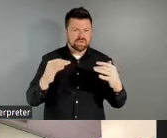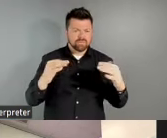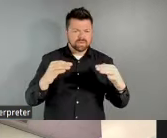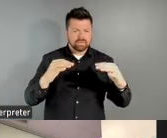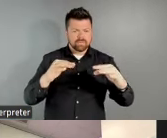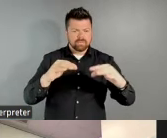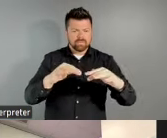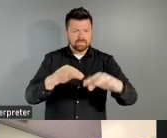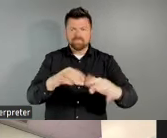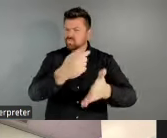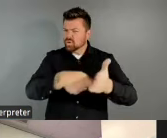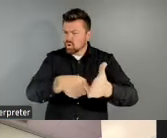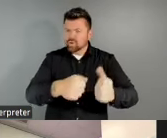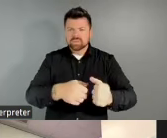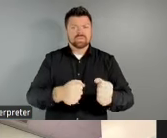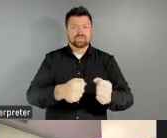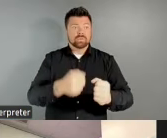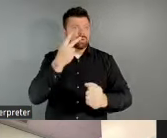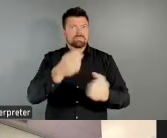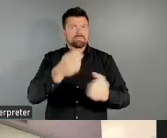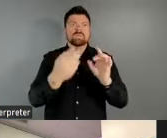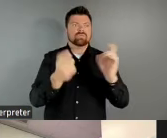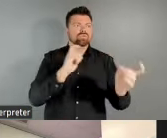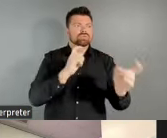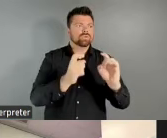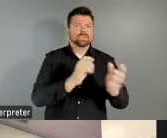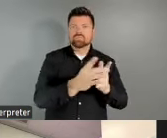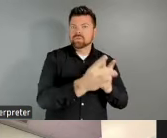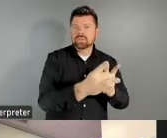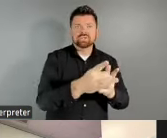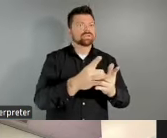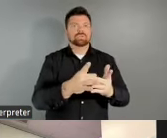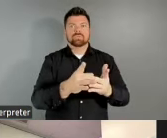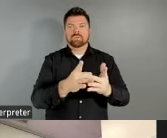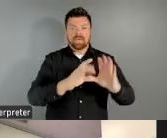We've seen a massive number of transitions in leadership across the field. We're wrestling with